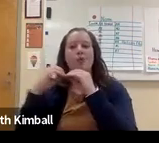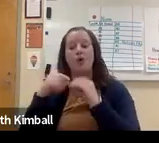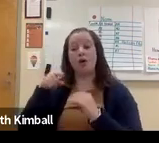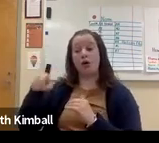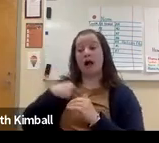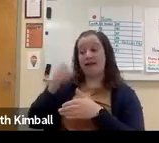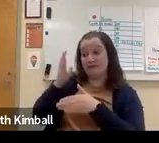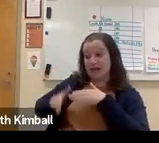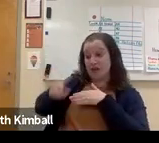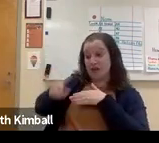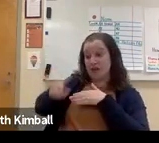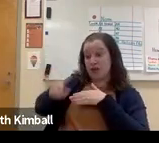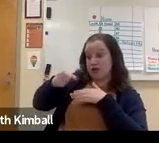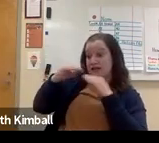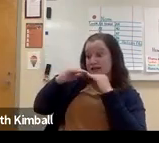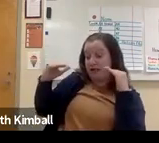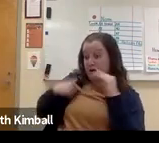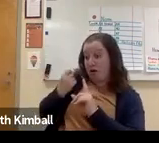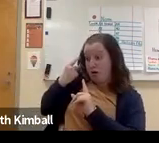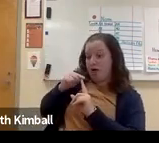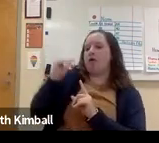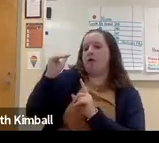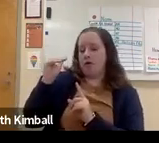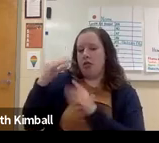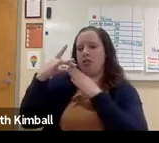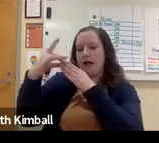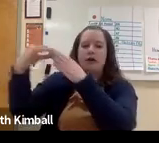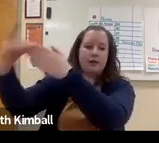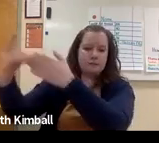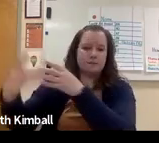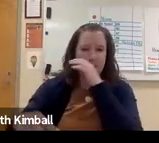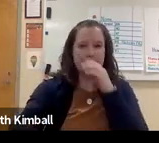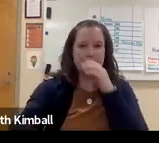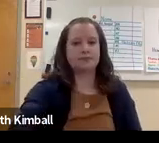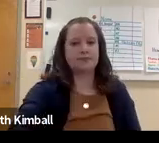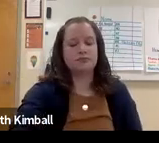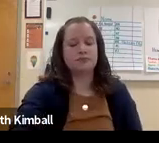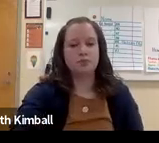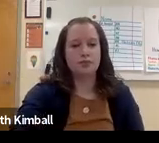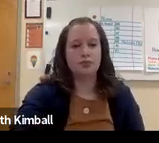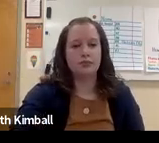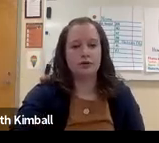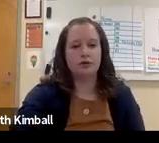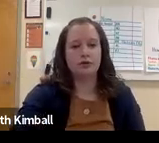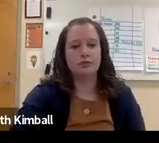more guided instruction. And when you finish a particular level, you move on to the next level.